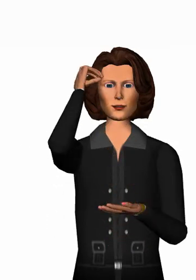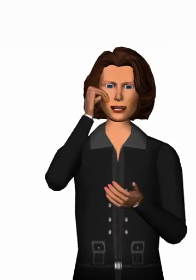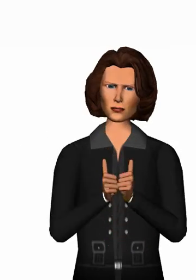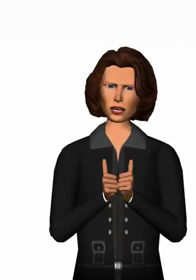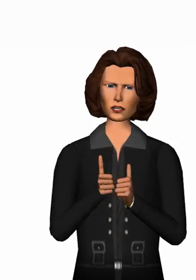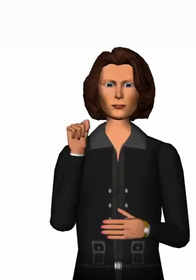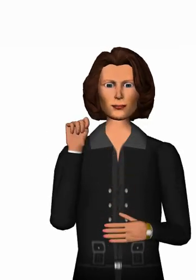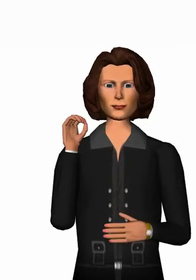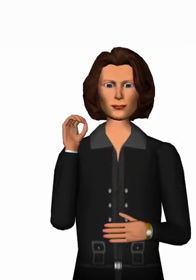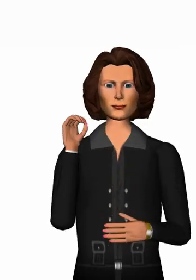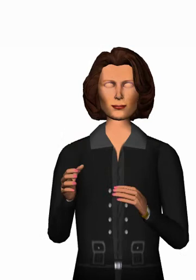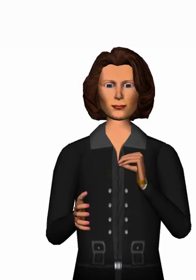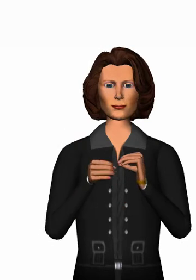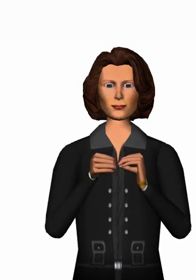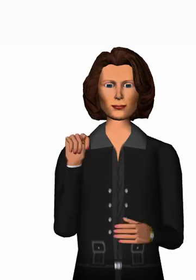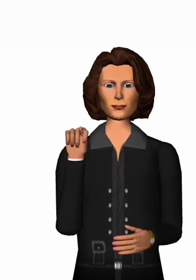and the videos to a web page.